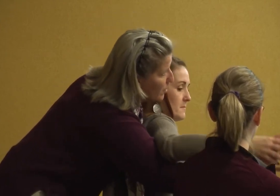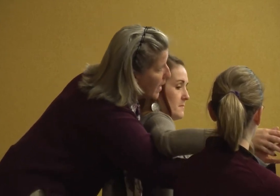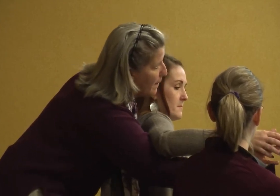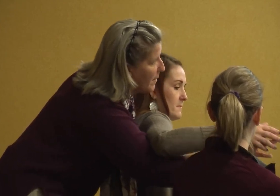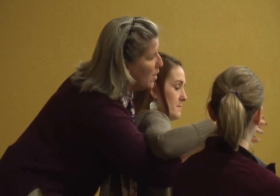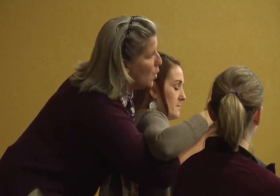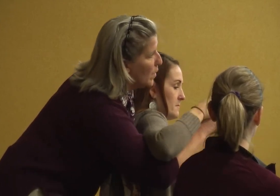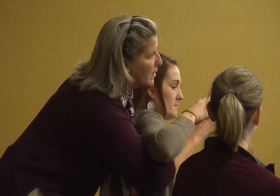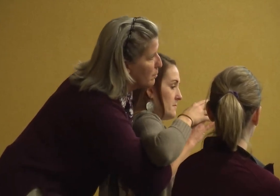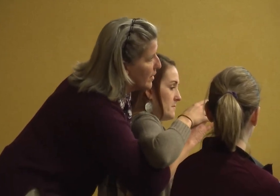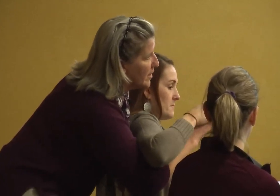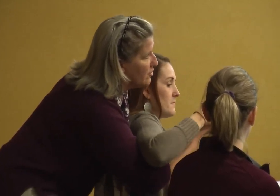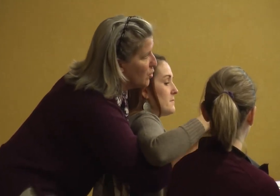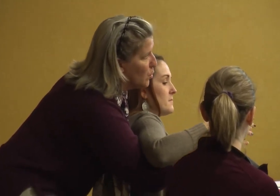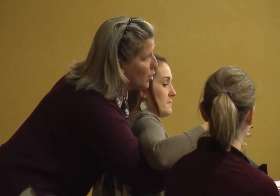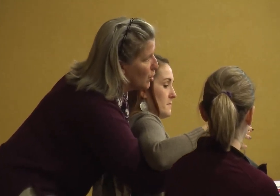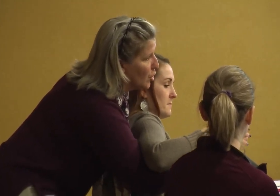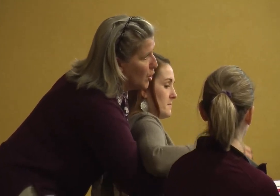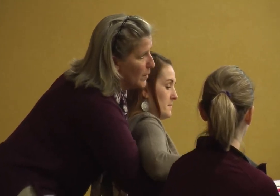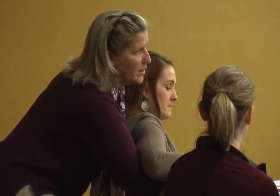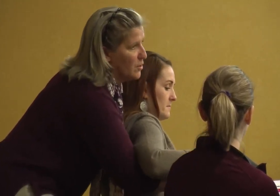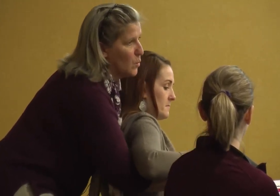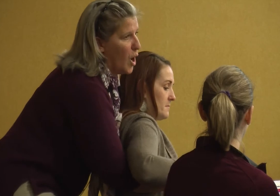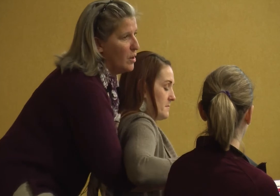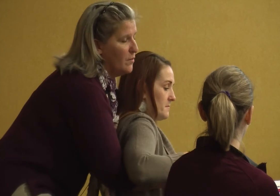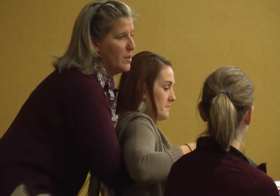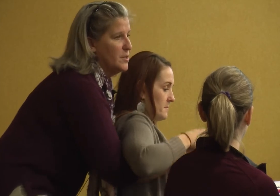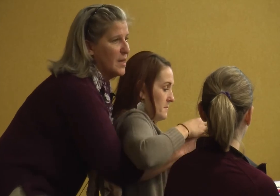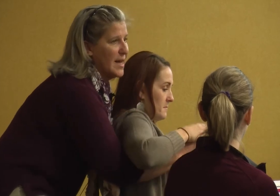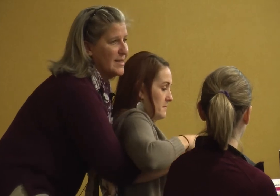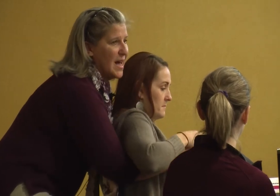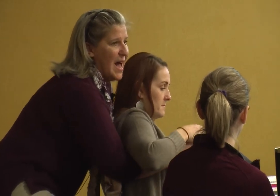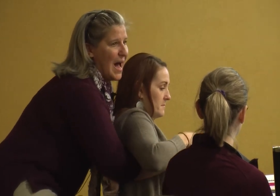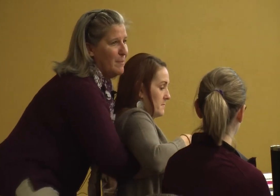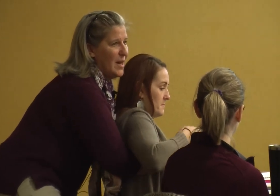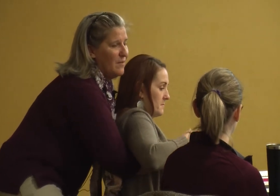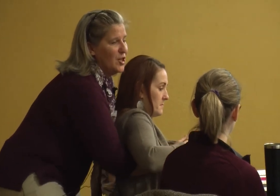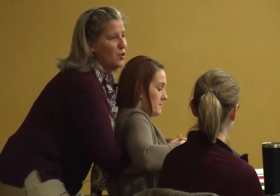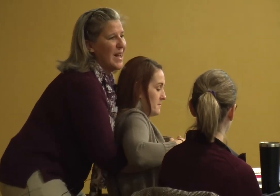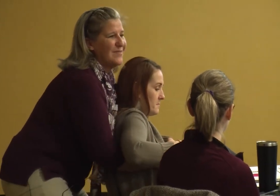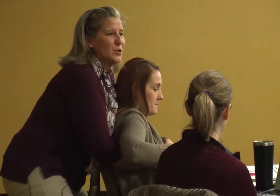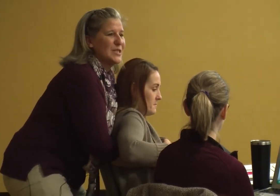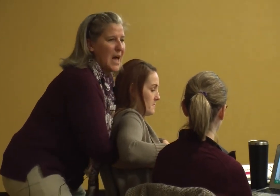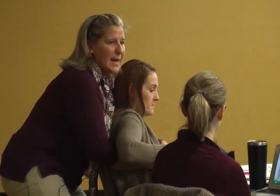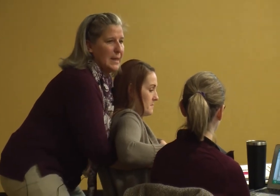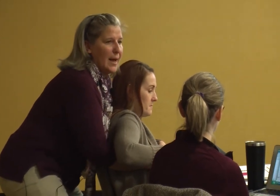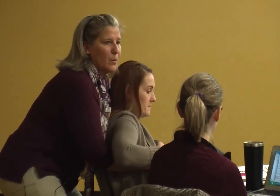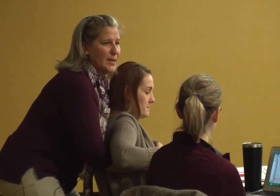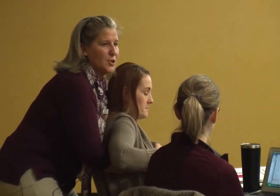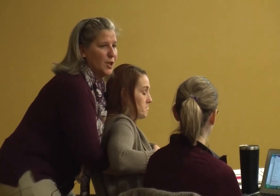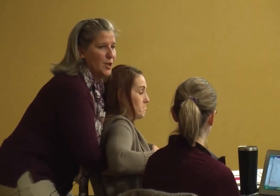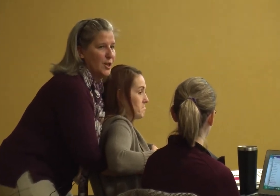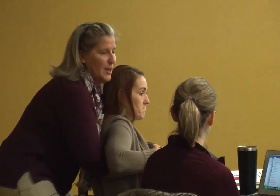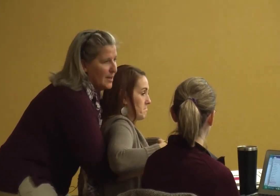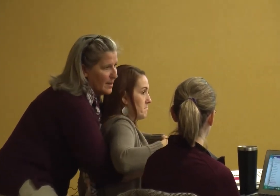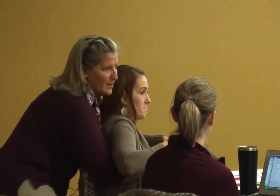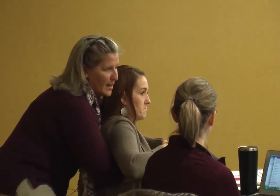cup we can bring it to her we can do all of those things I might even do that for sign language like